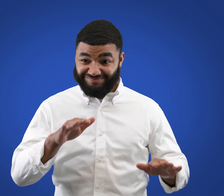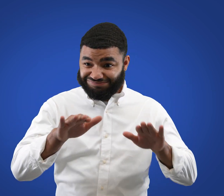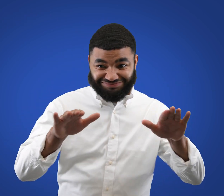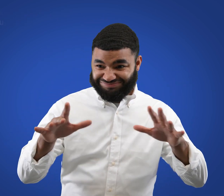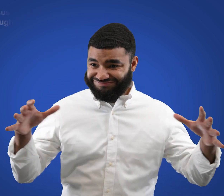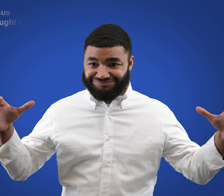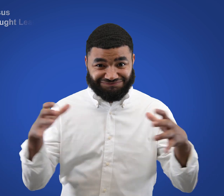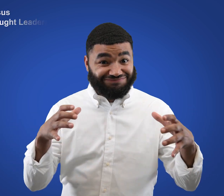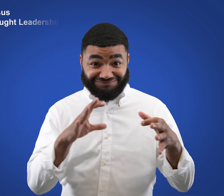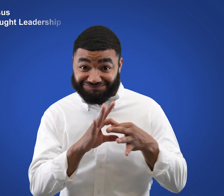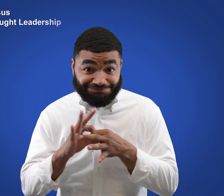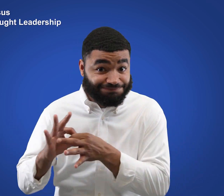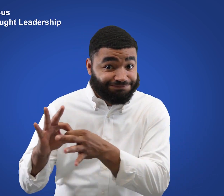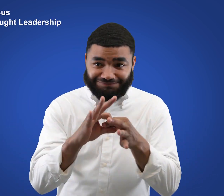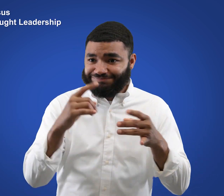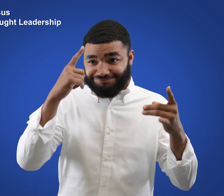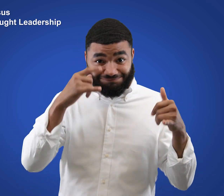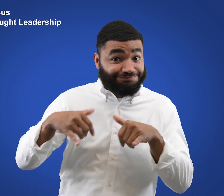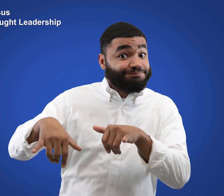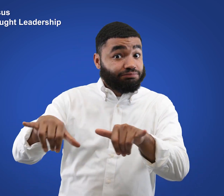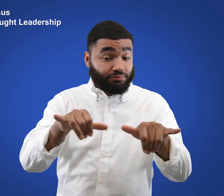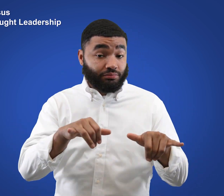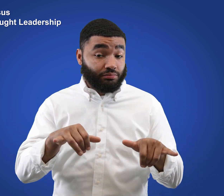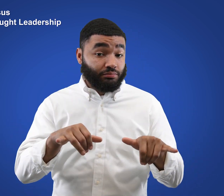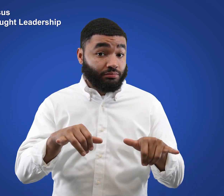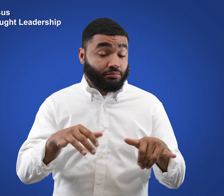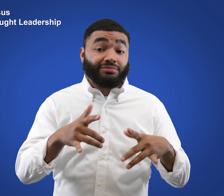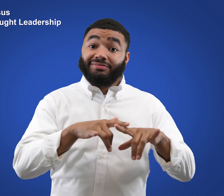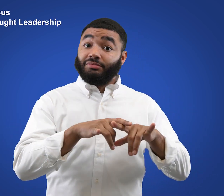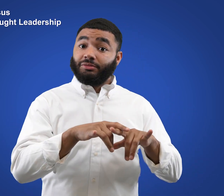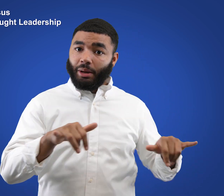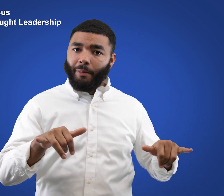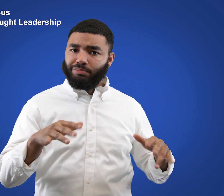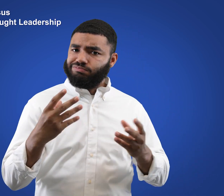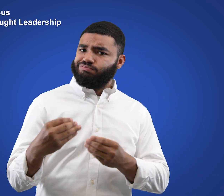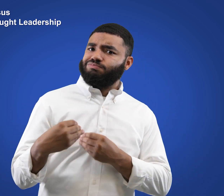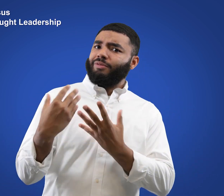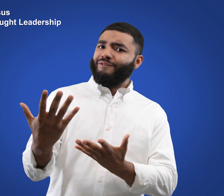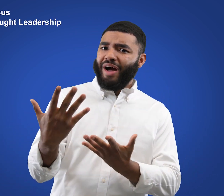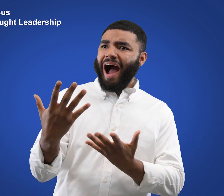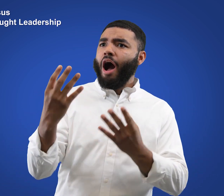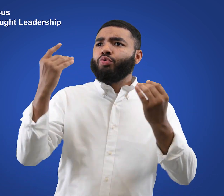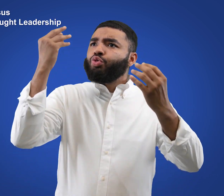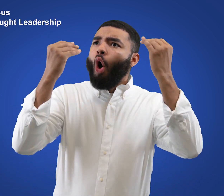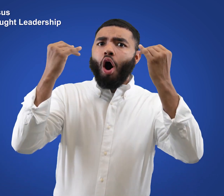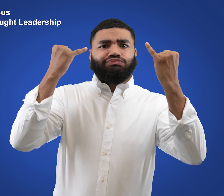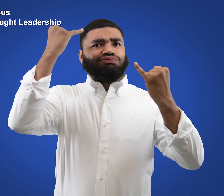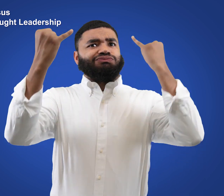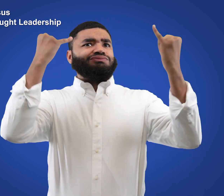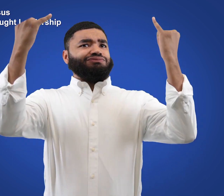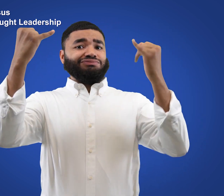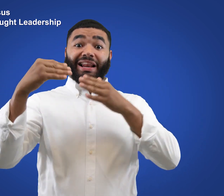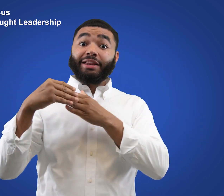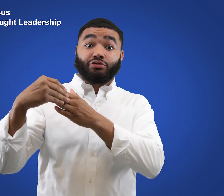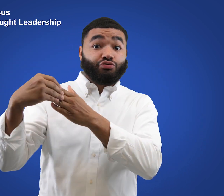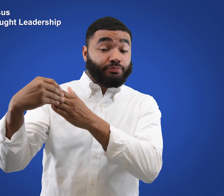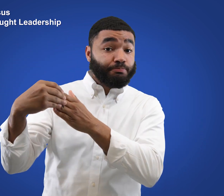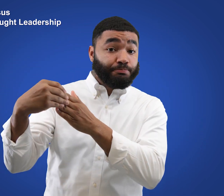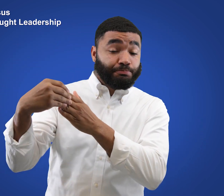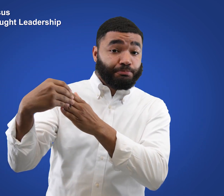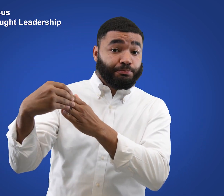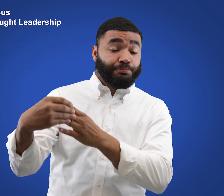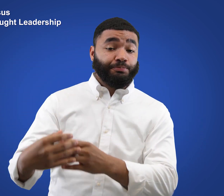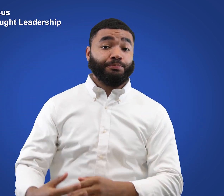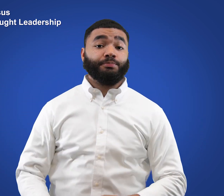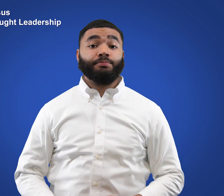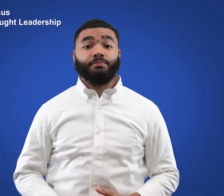Build Consensus & Provide Thought Leadership.